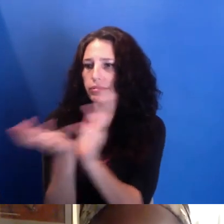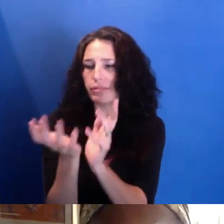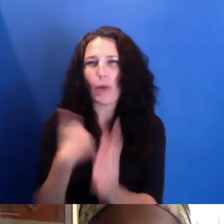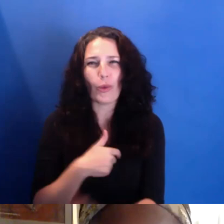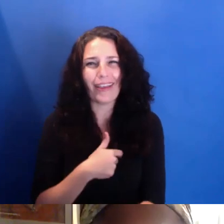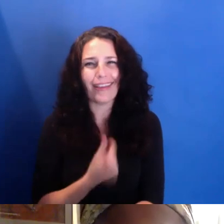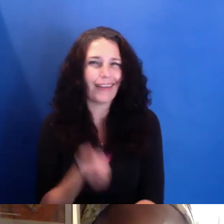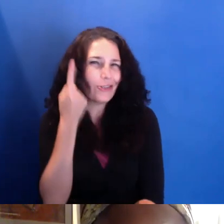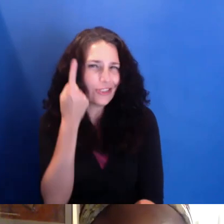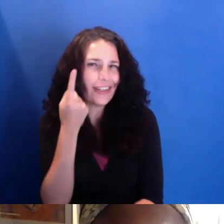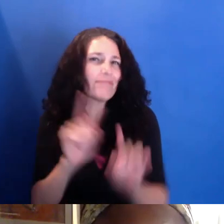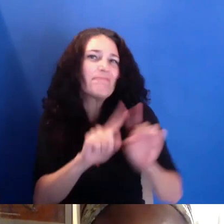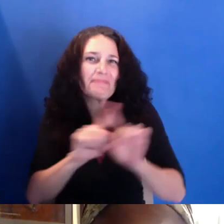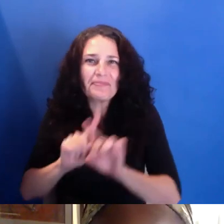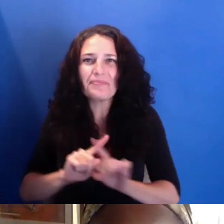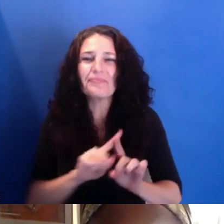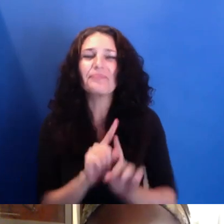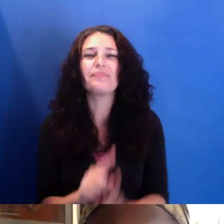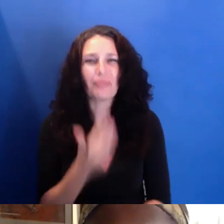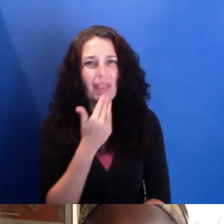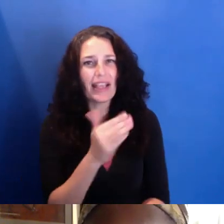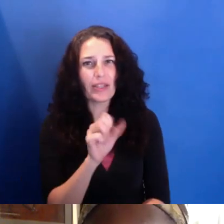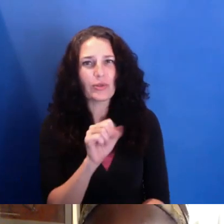Thank you, Louis. Next up we have a question from AK